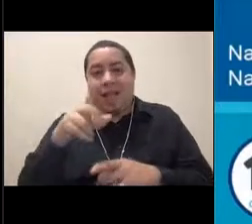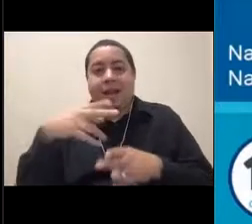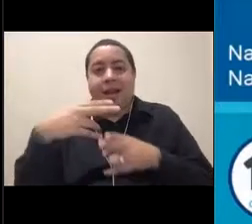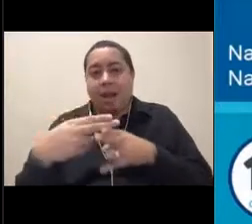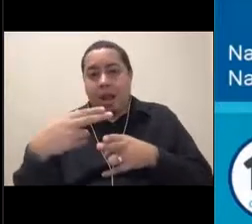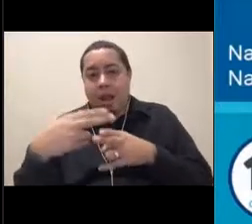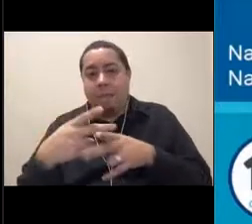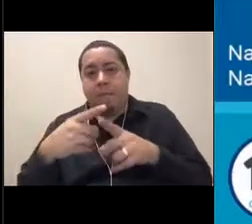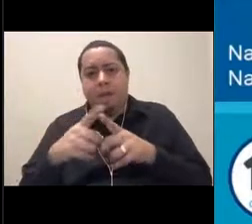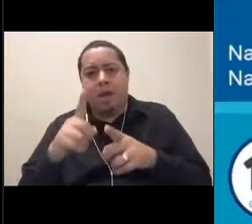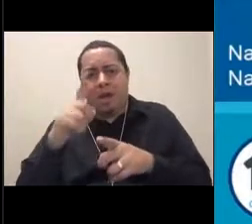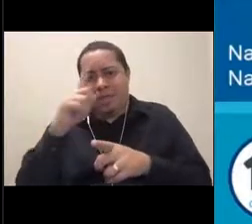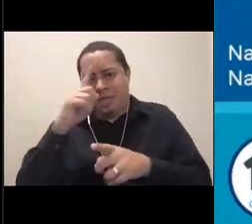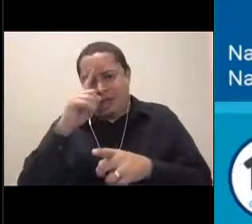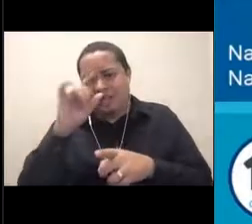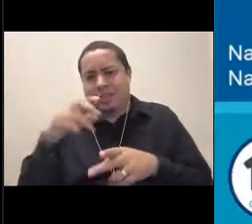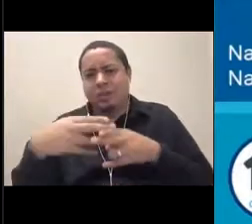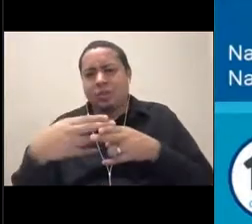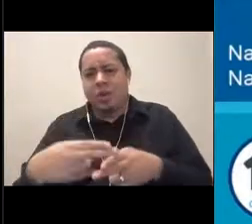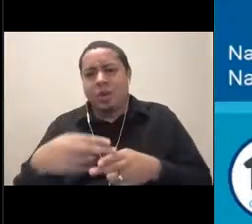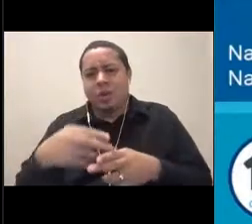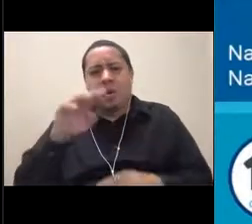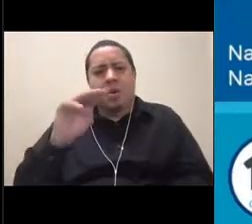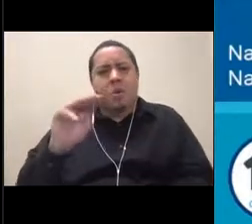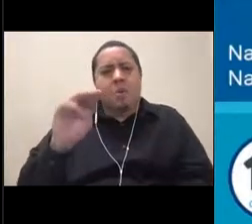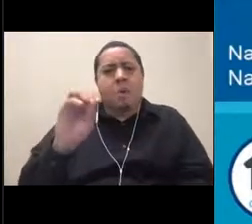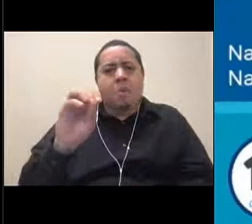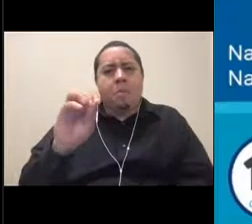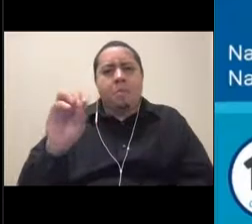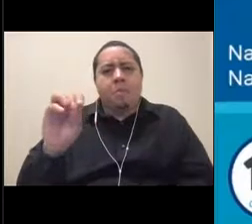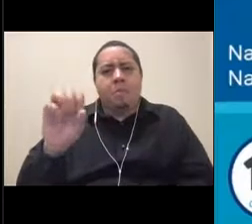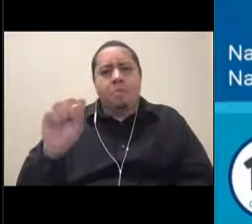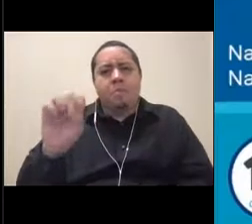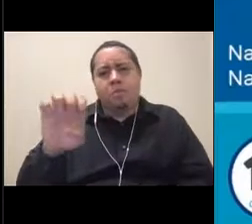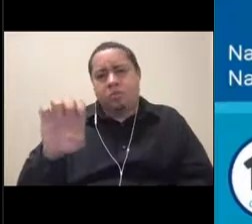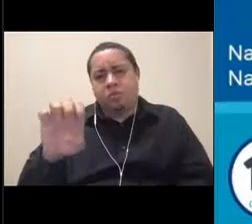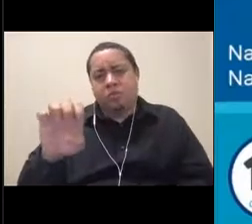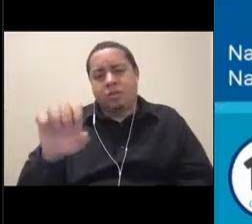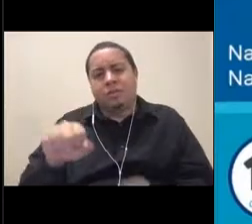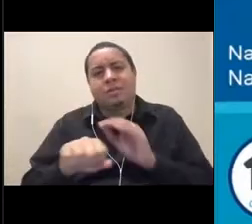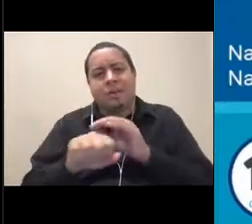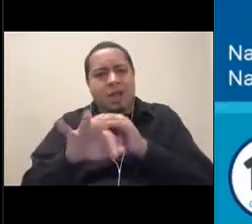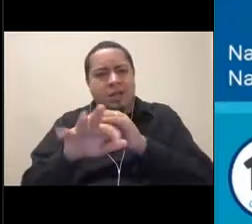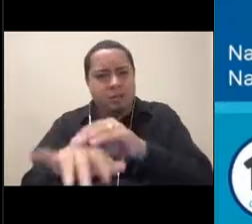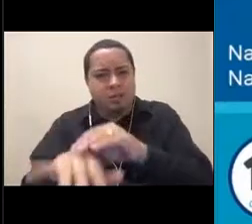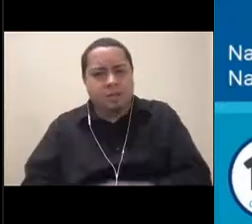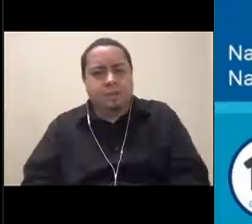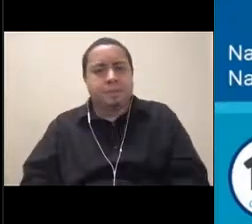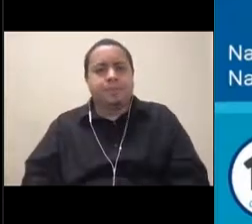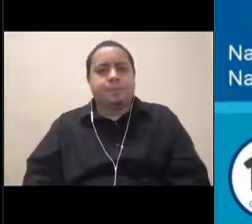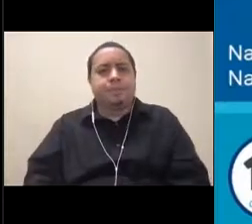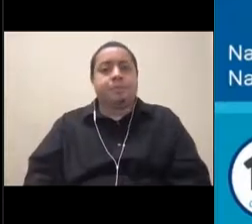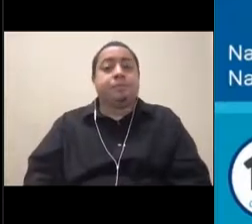Muusoctopus is how it's pronounced. And they were discovered in large numbers